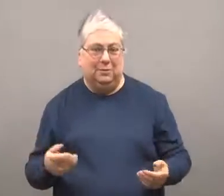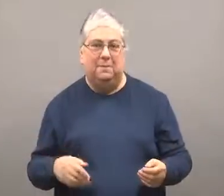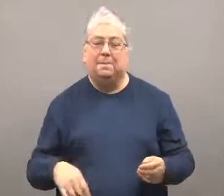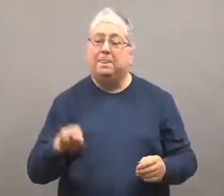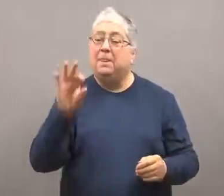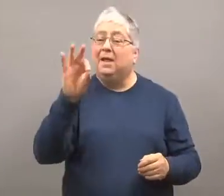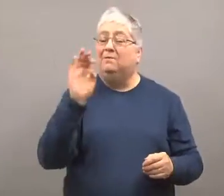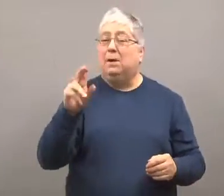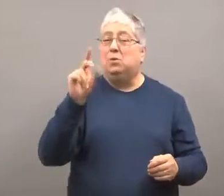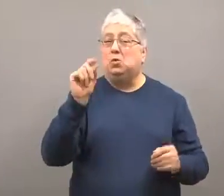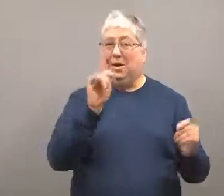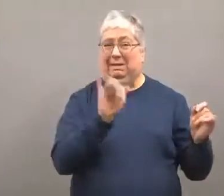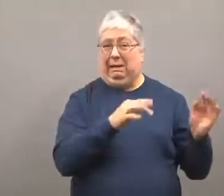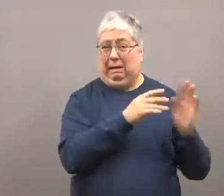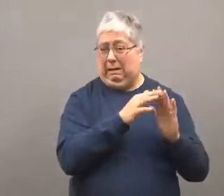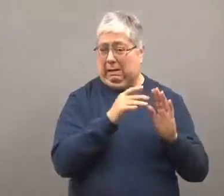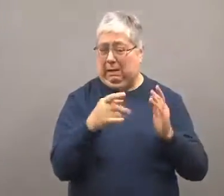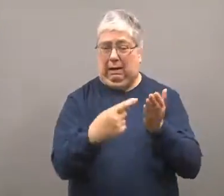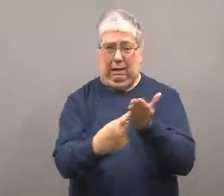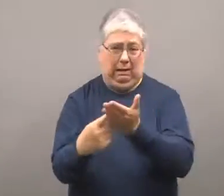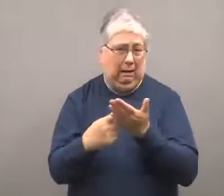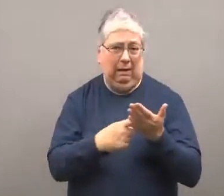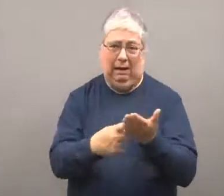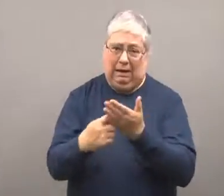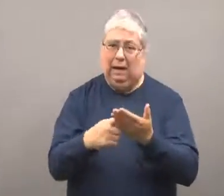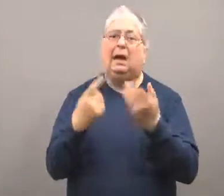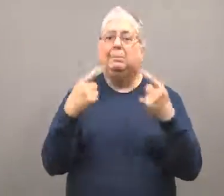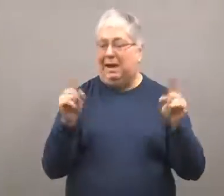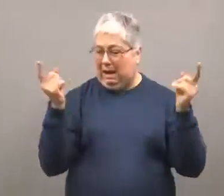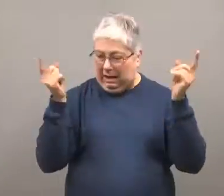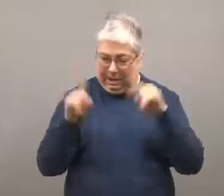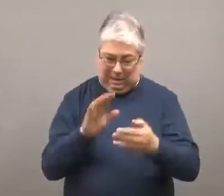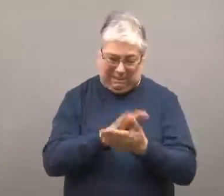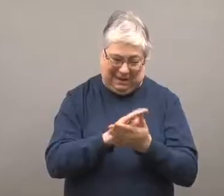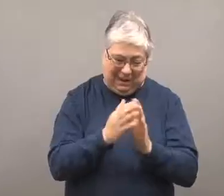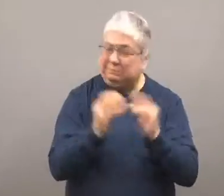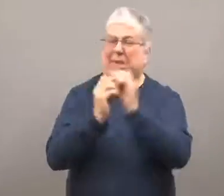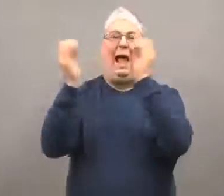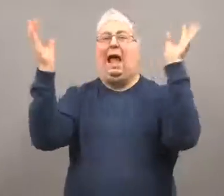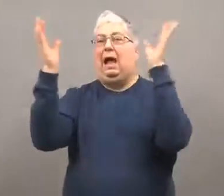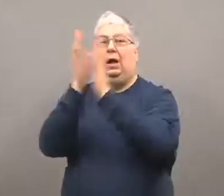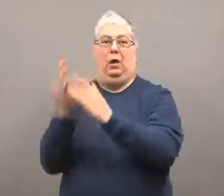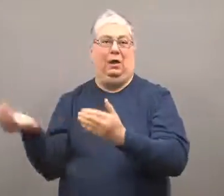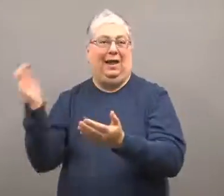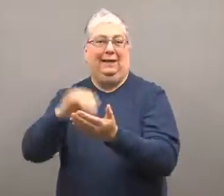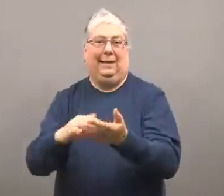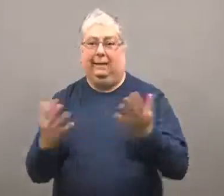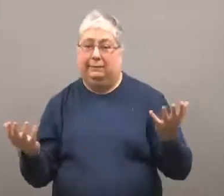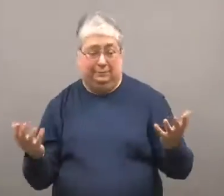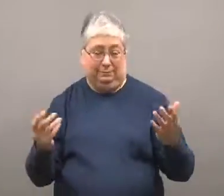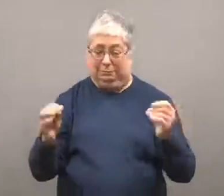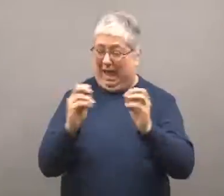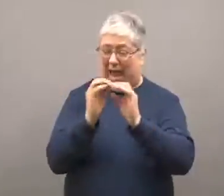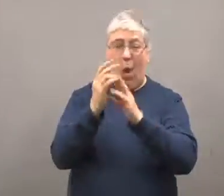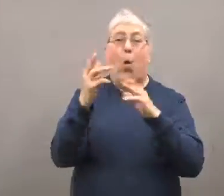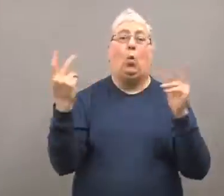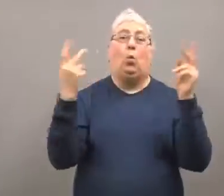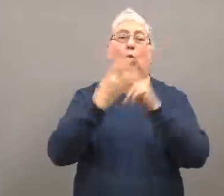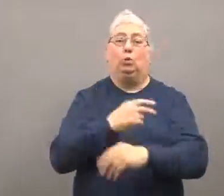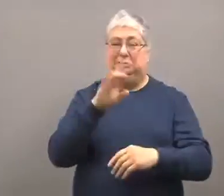A truce was achieved on February 20, but it didn't last long with more clashes.